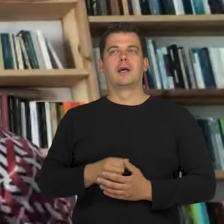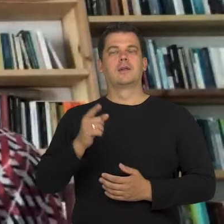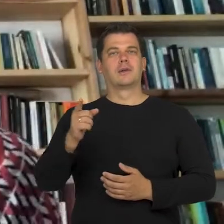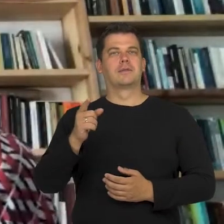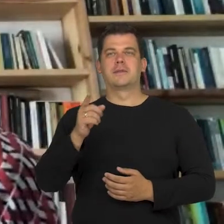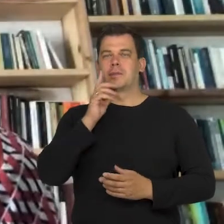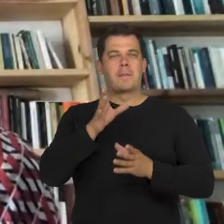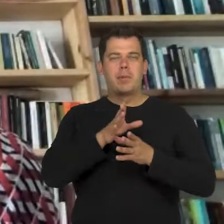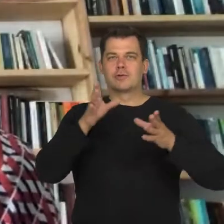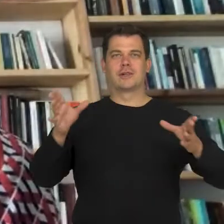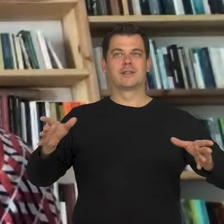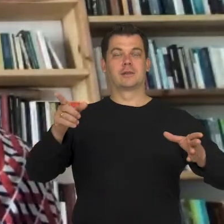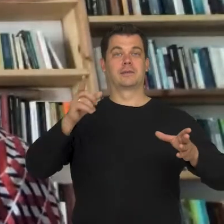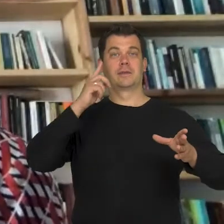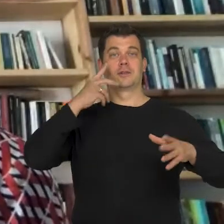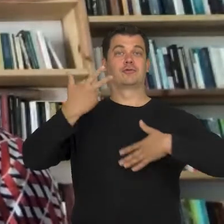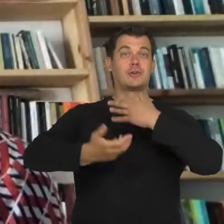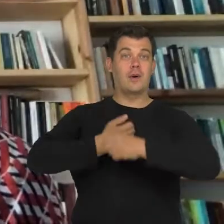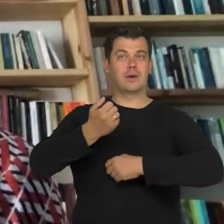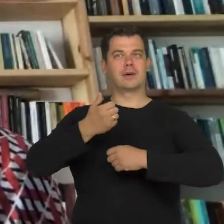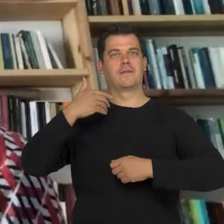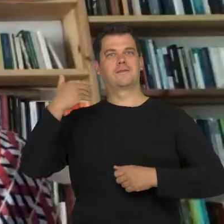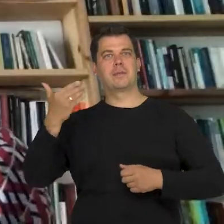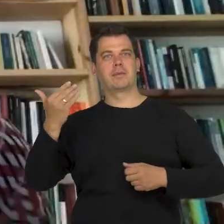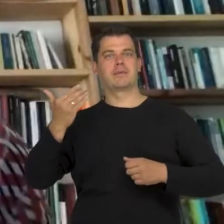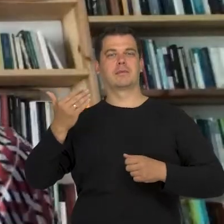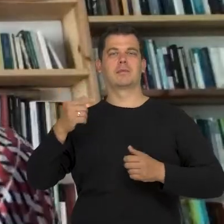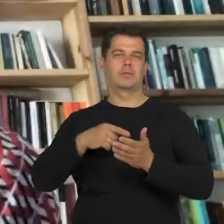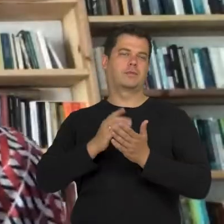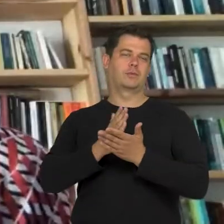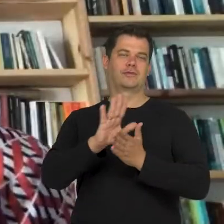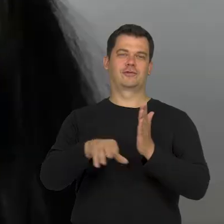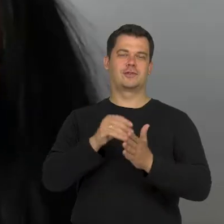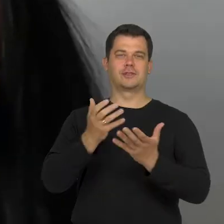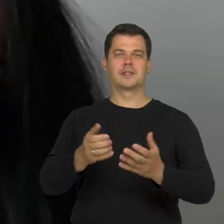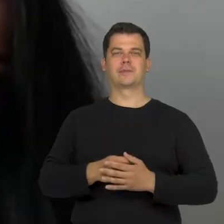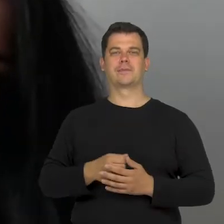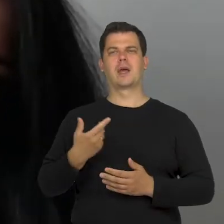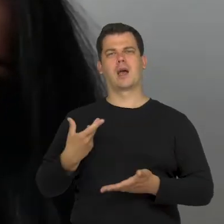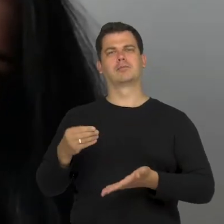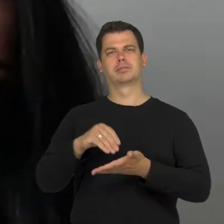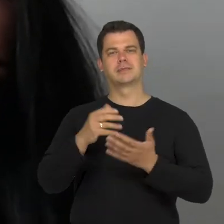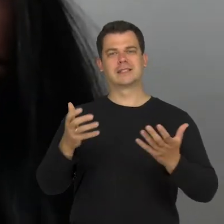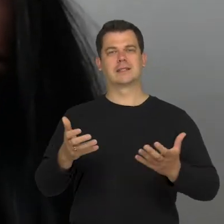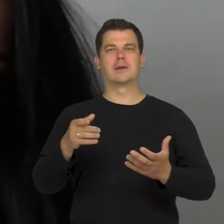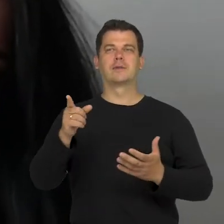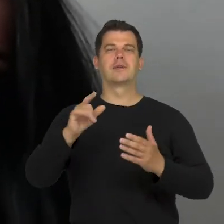the scope of expression and acting, just like Justyna said. This is what I wanted to add. Referring the things that are possible